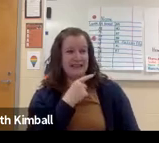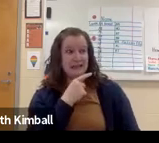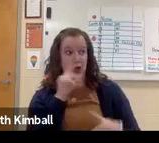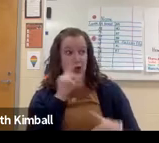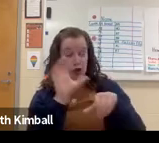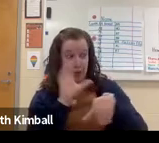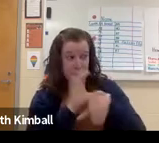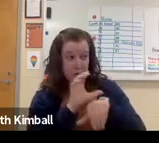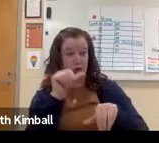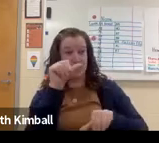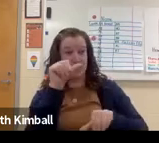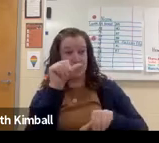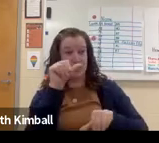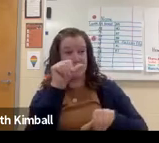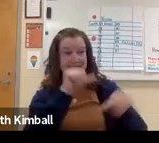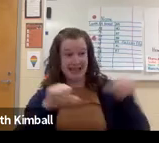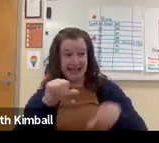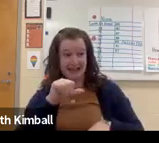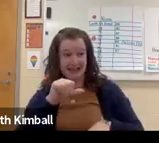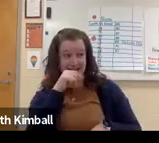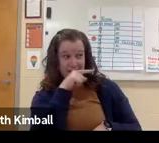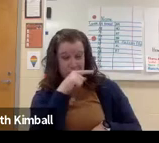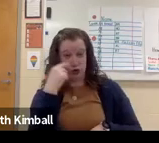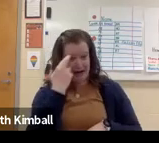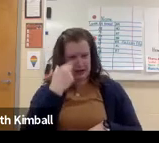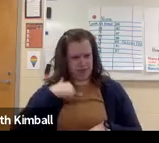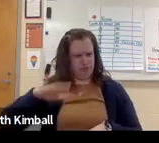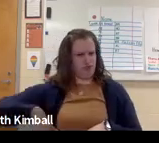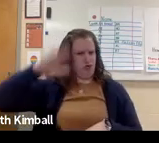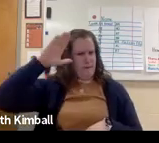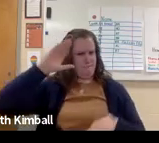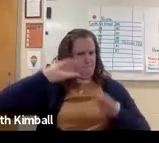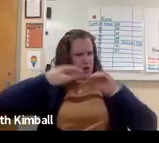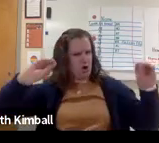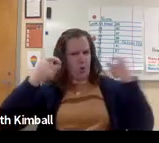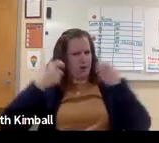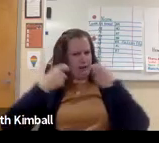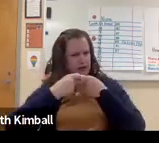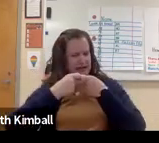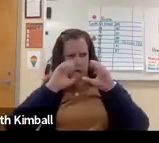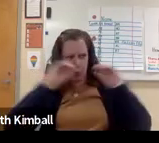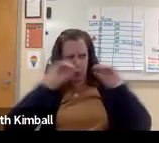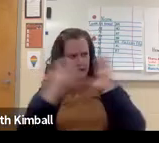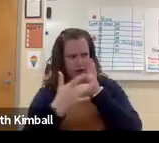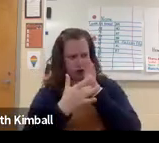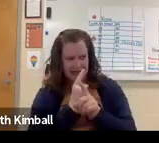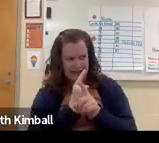So in my head, it was like, really, you want me to teach computer science?